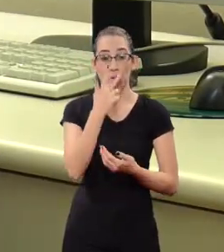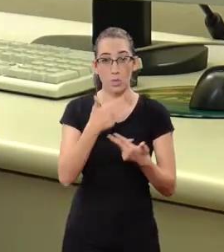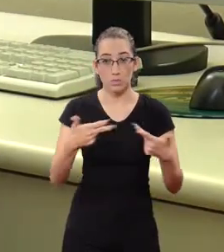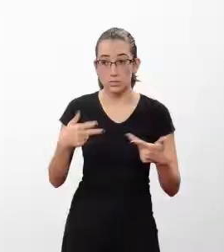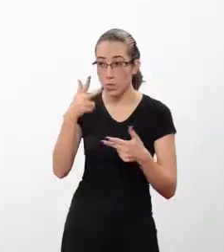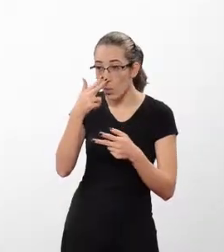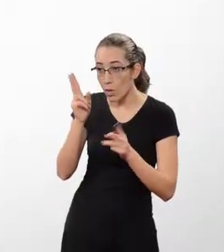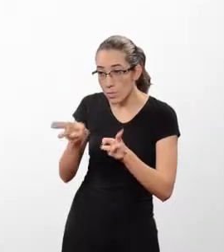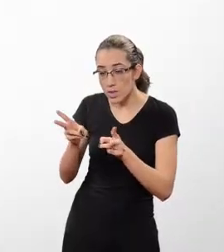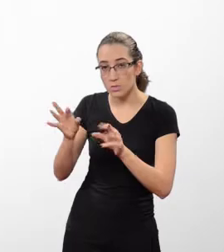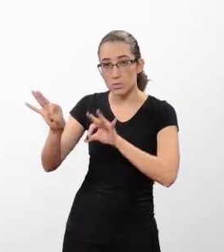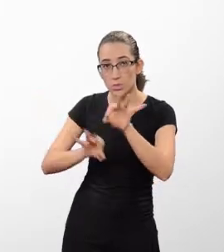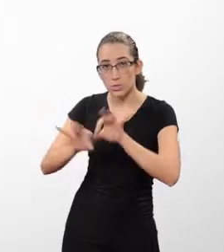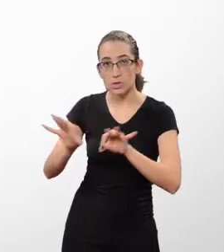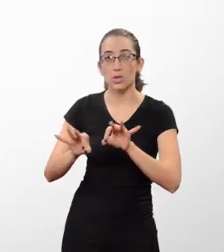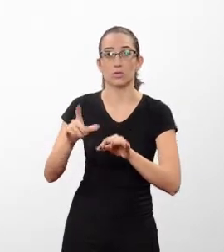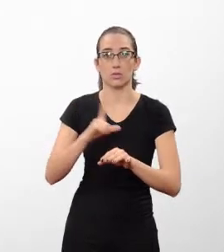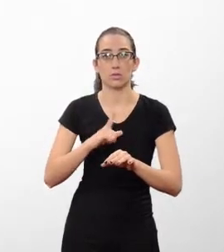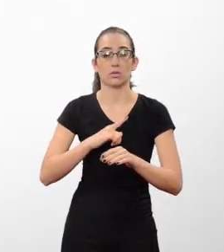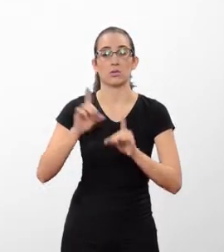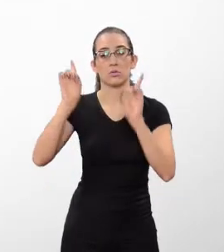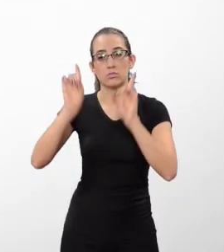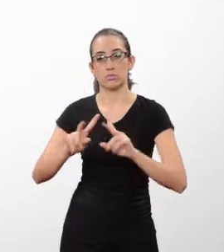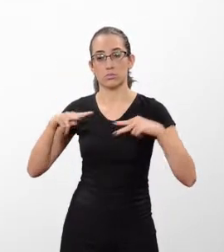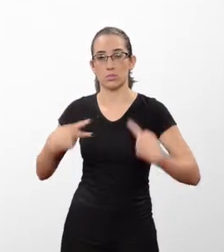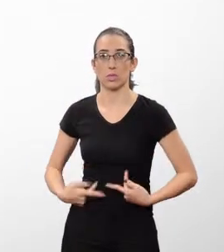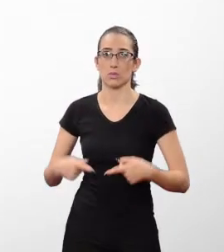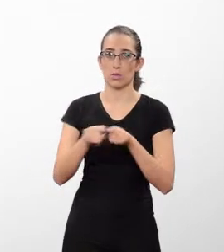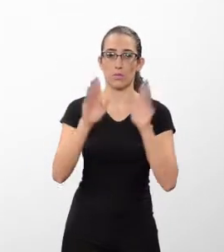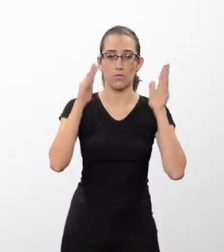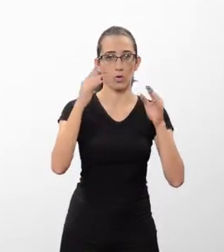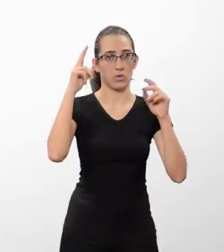May initiatives like the Observatory of Violence and Human Rights